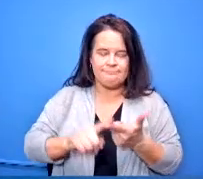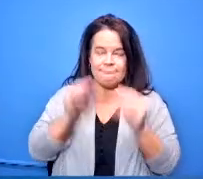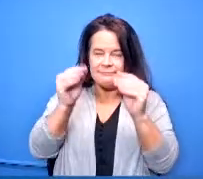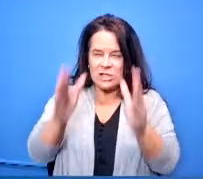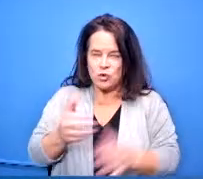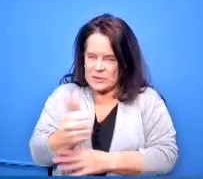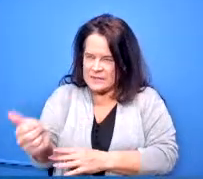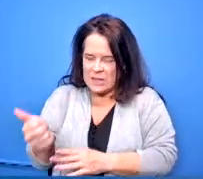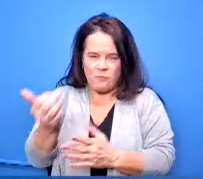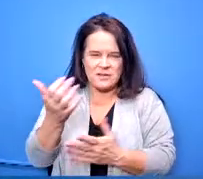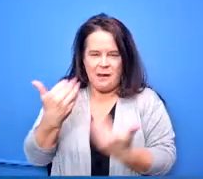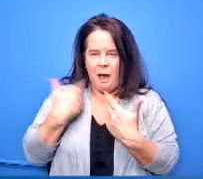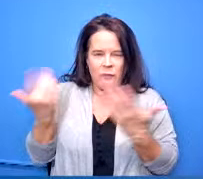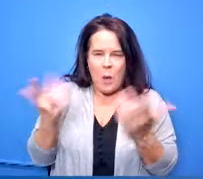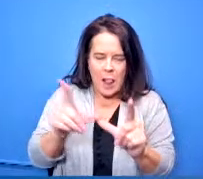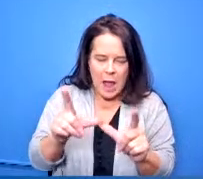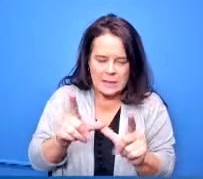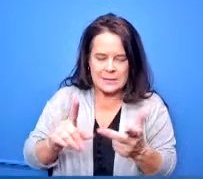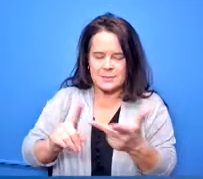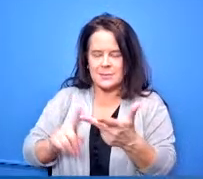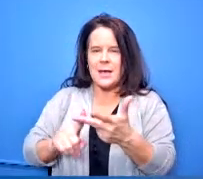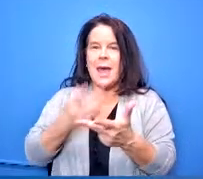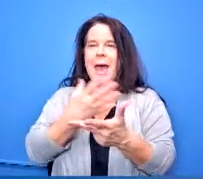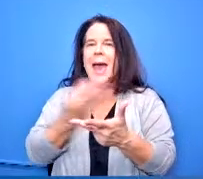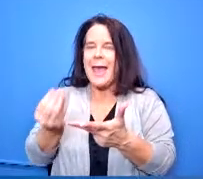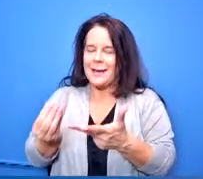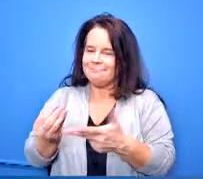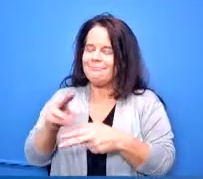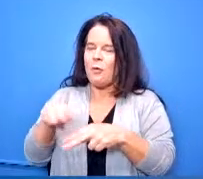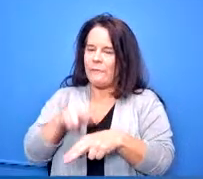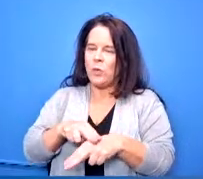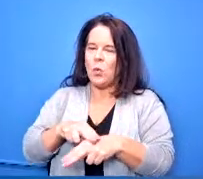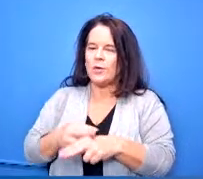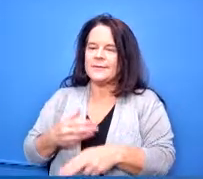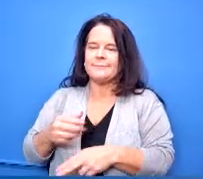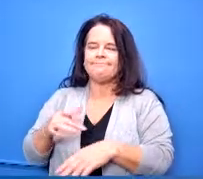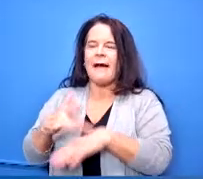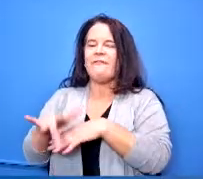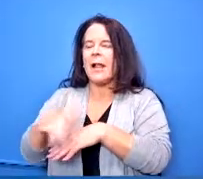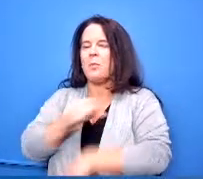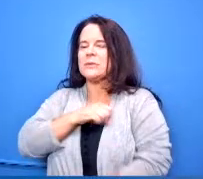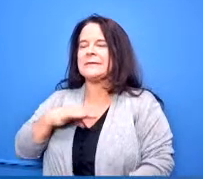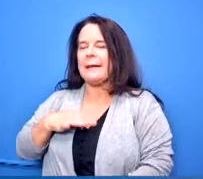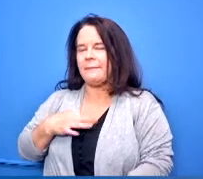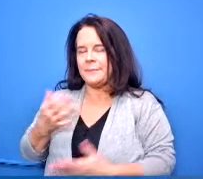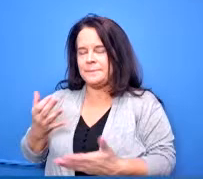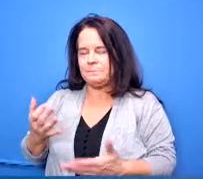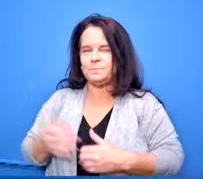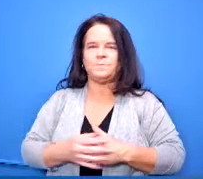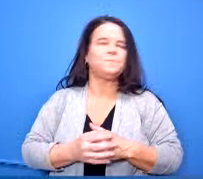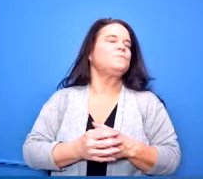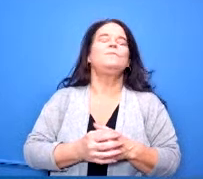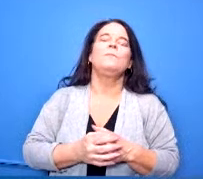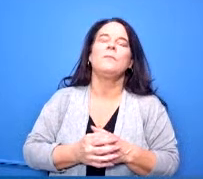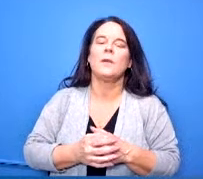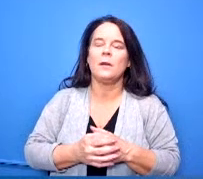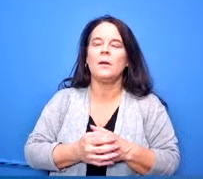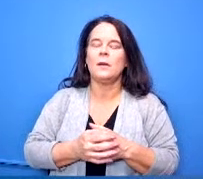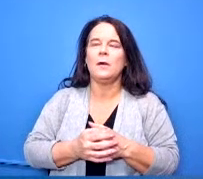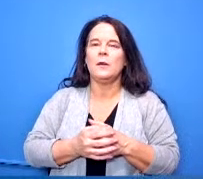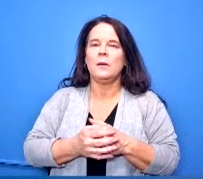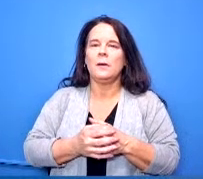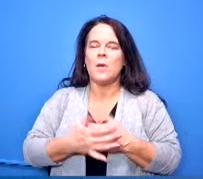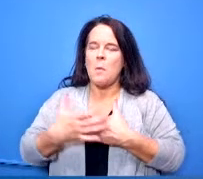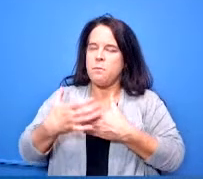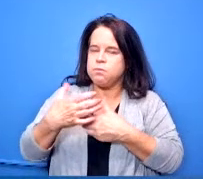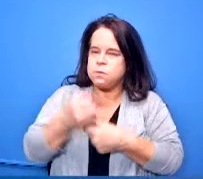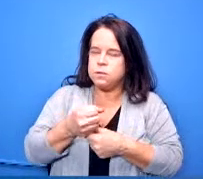course just available numbers of staff so i gave a real brief overview of our six high schools